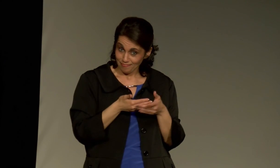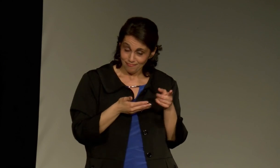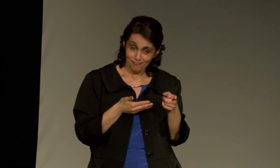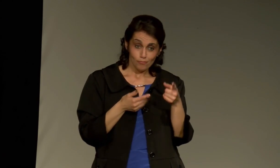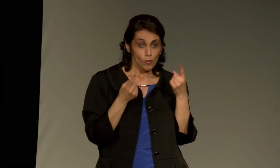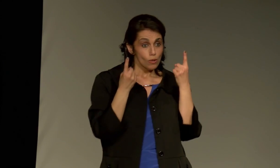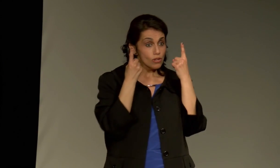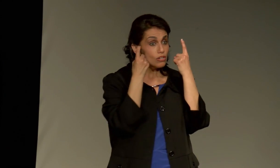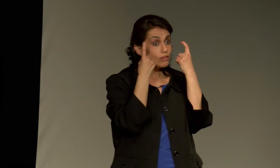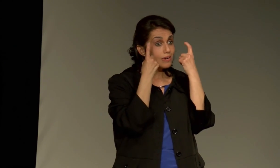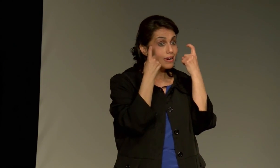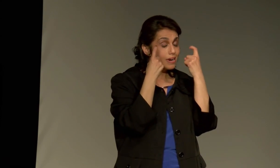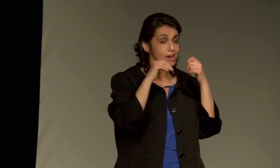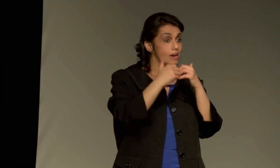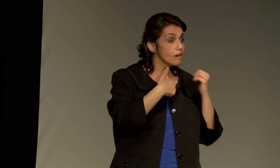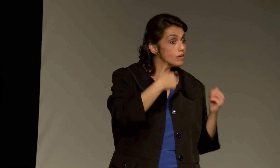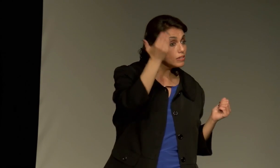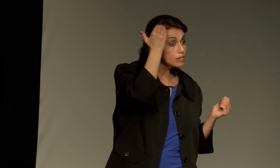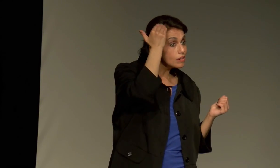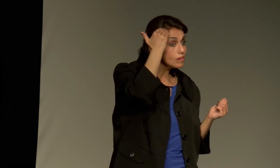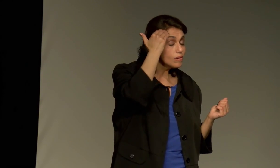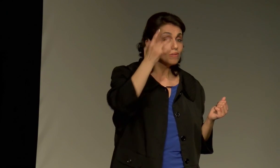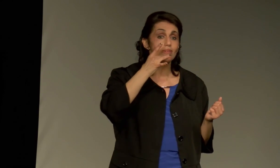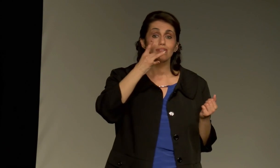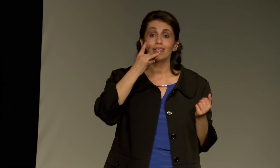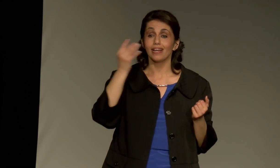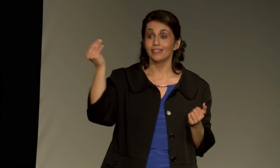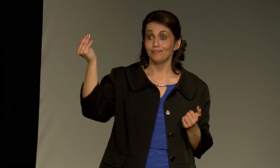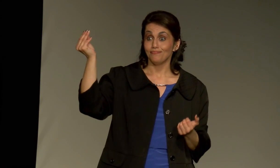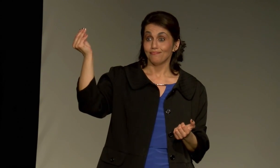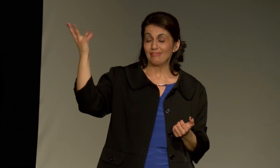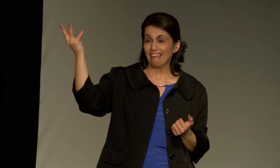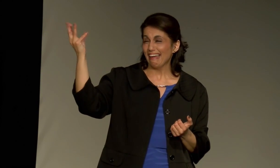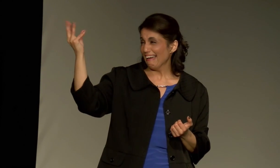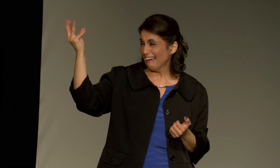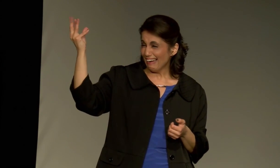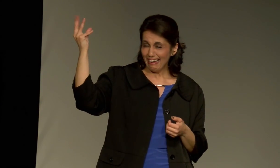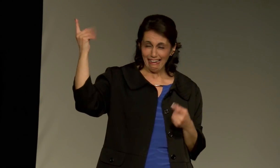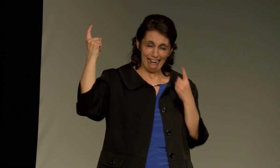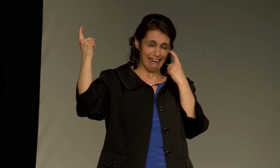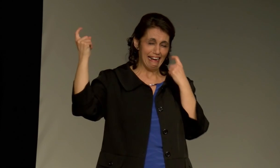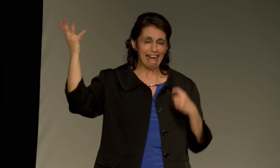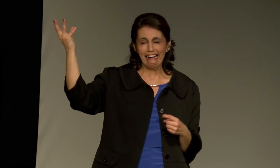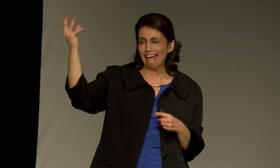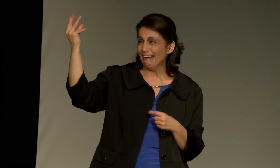When she was a baby, when she would cry, I would know that, because lights would flash,